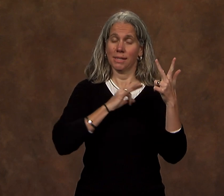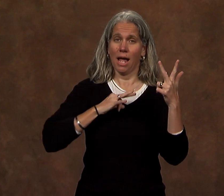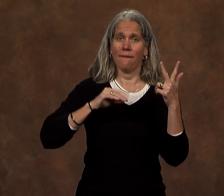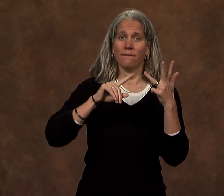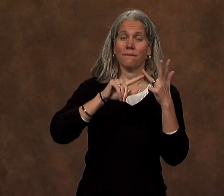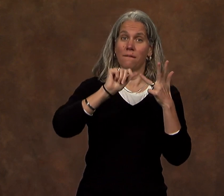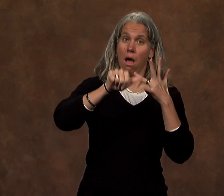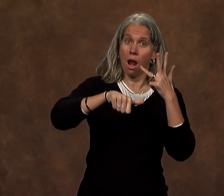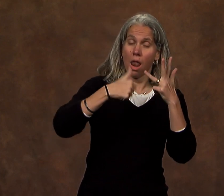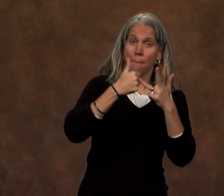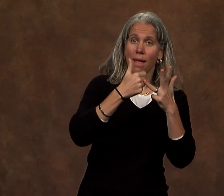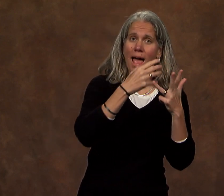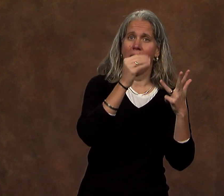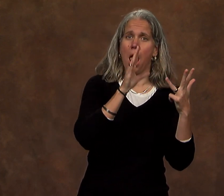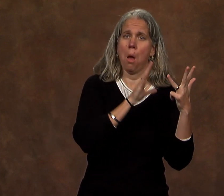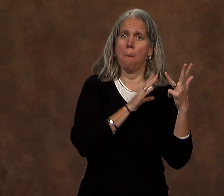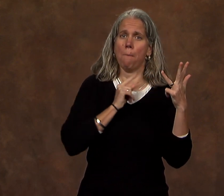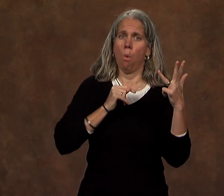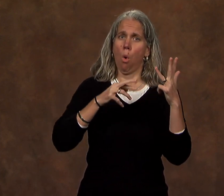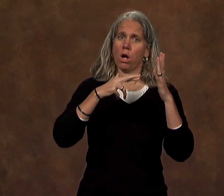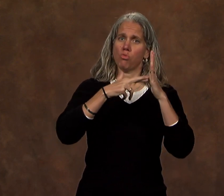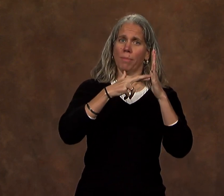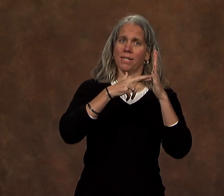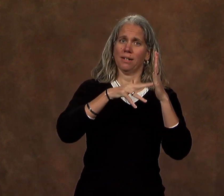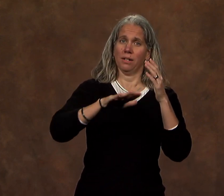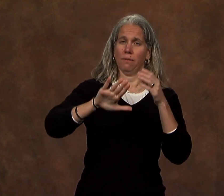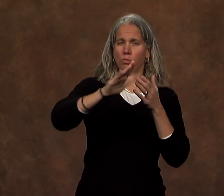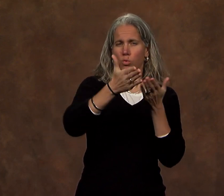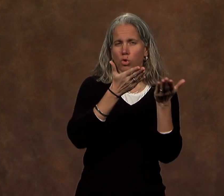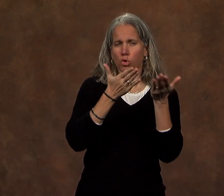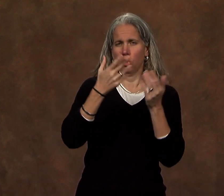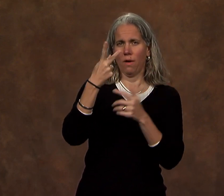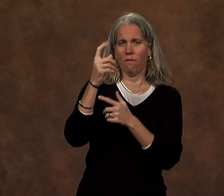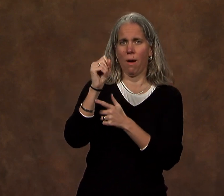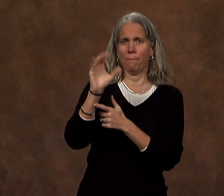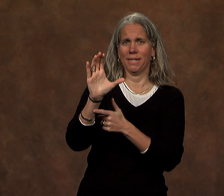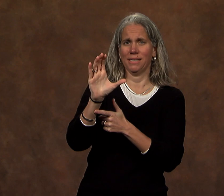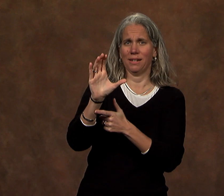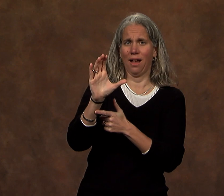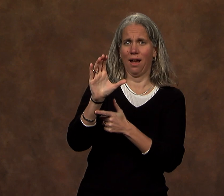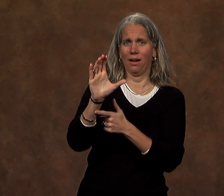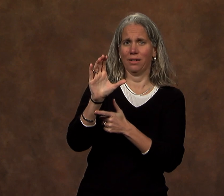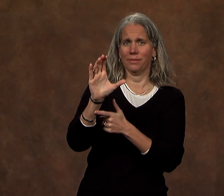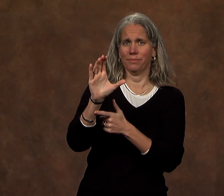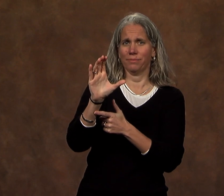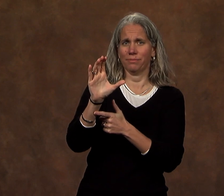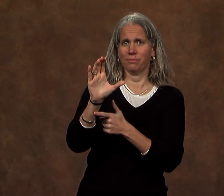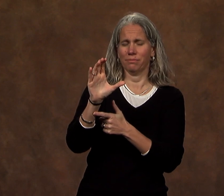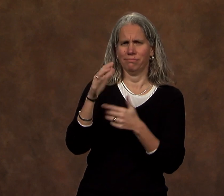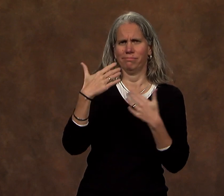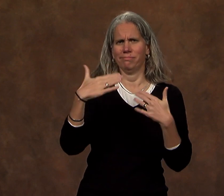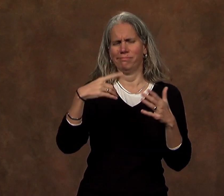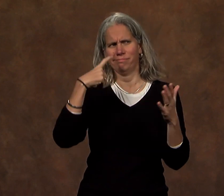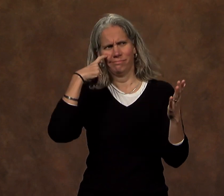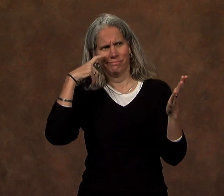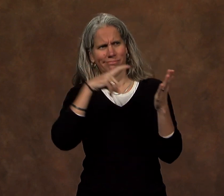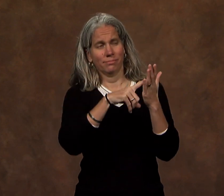faculty, staff, alumni and representatives of the Board of Trustees. I want to acknowledge those members